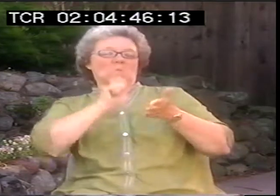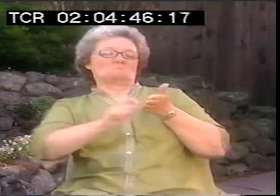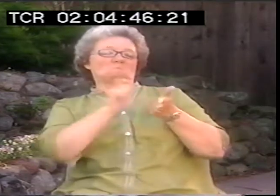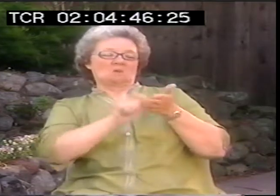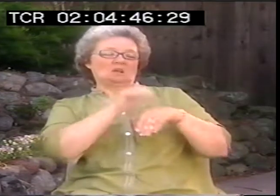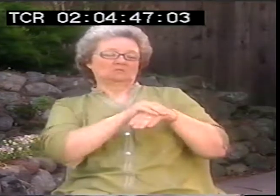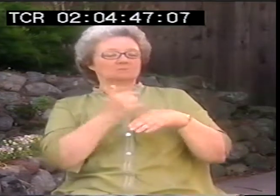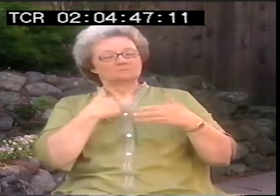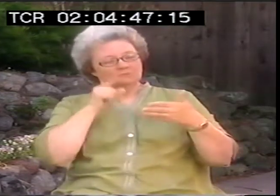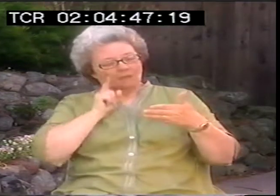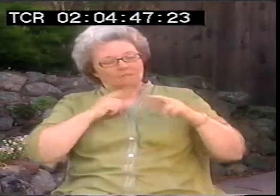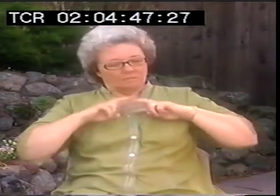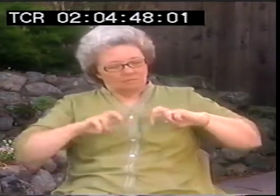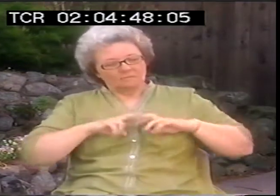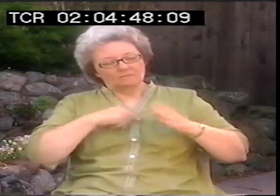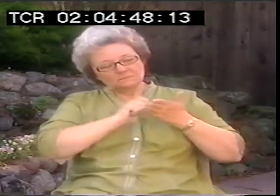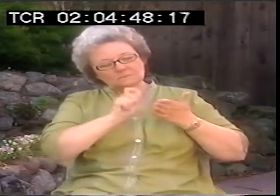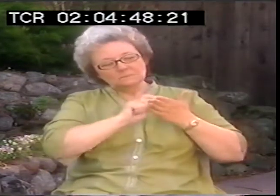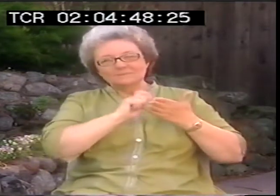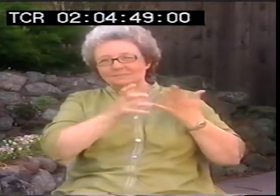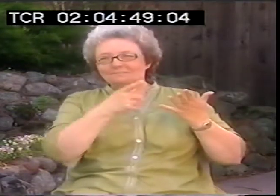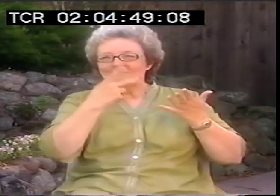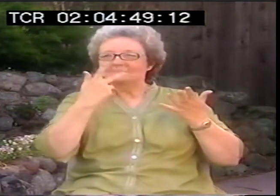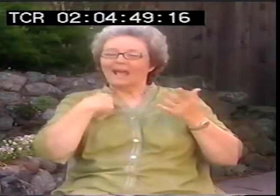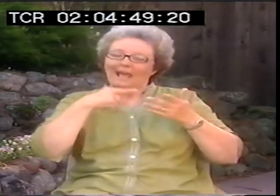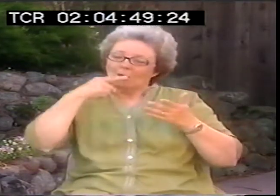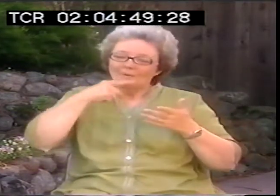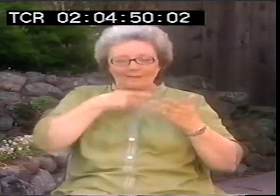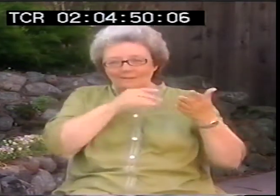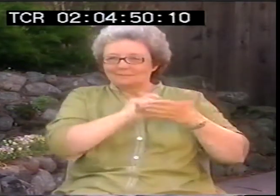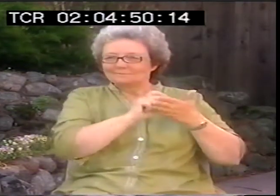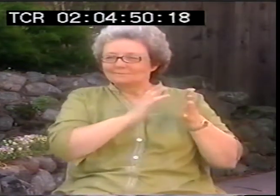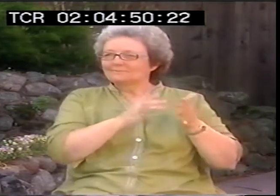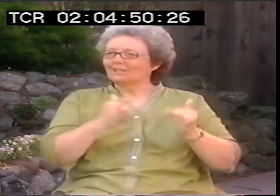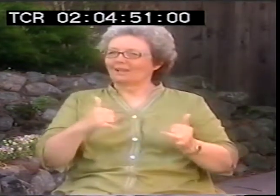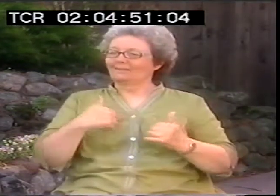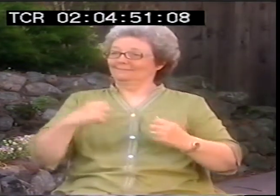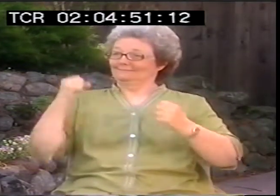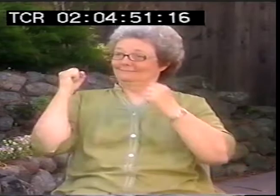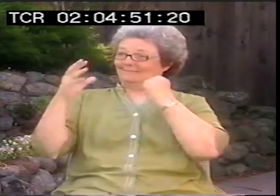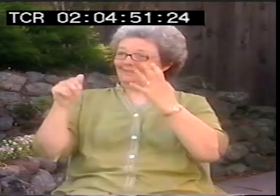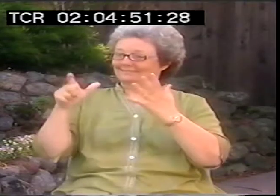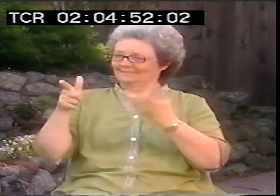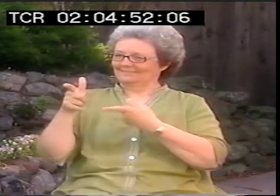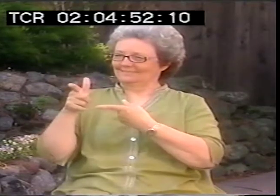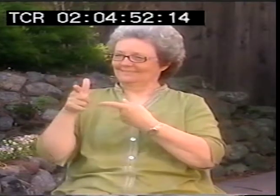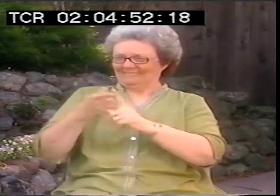Now ASL poets, they might have written it in English and then translated it later, or taken hearing poetry and done that.